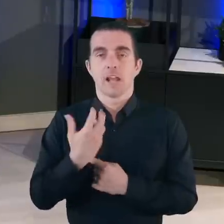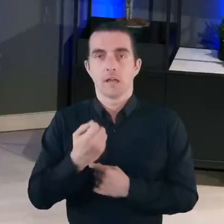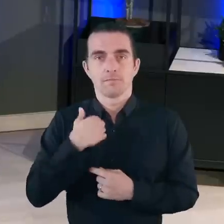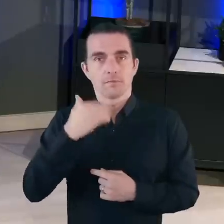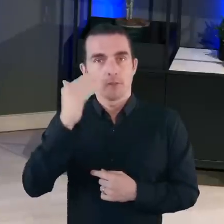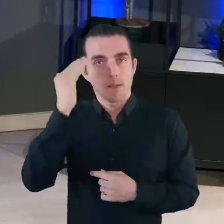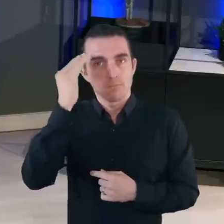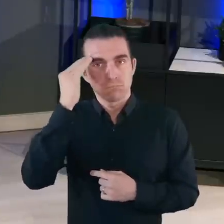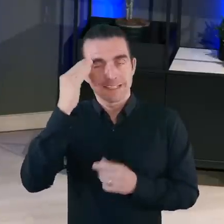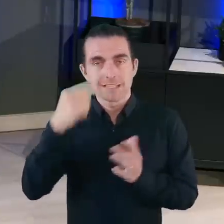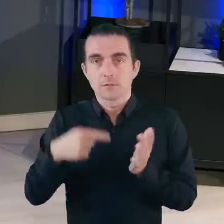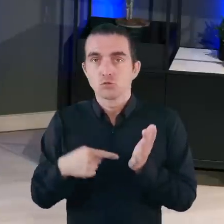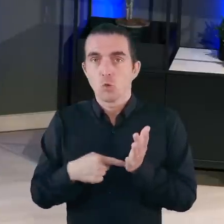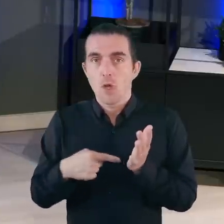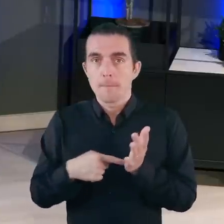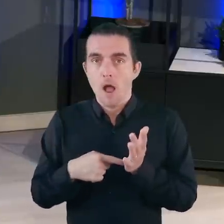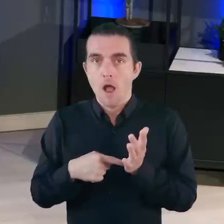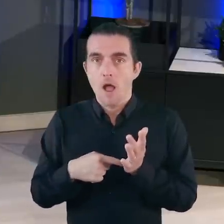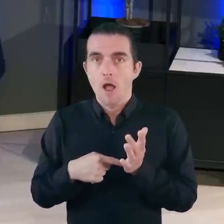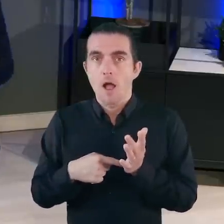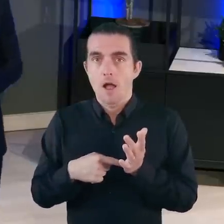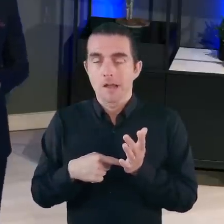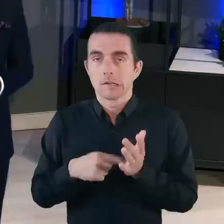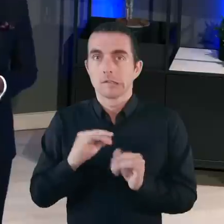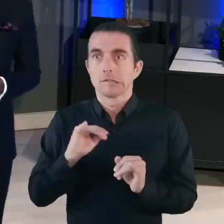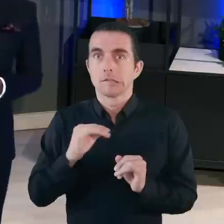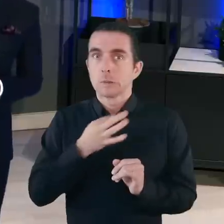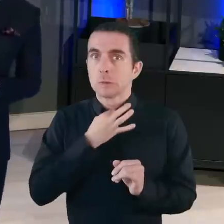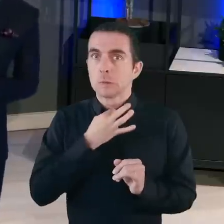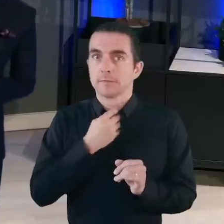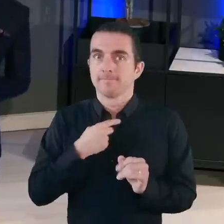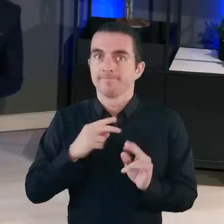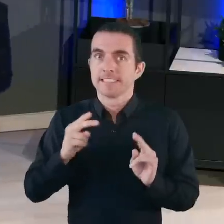I was diagnosed with a brain tumor, which at the time was life threatening.